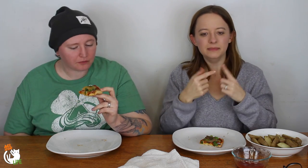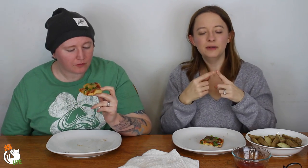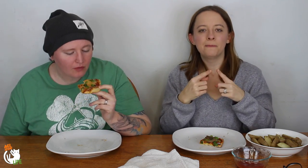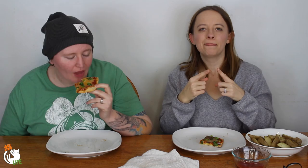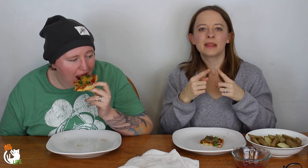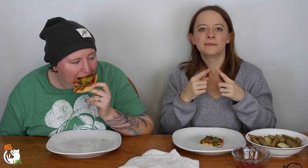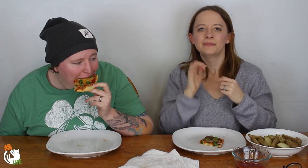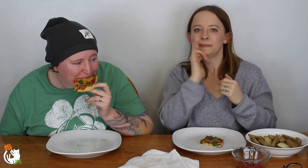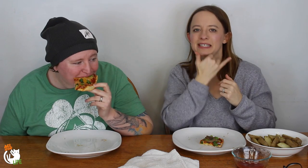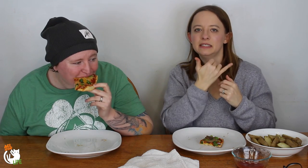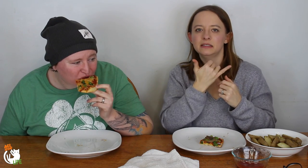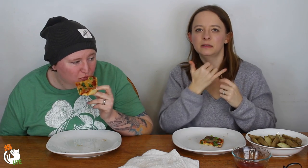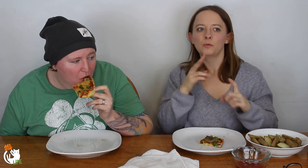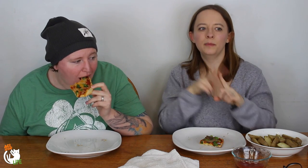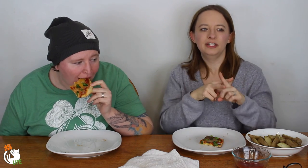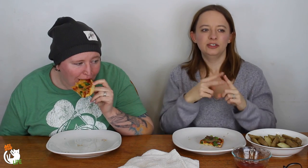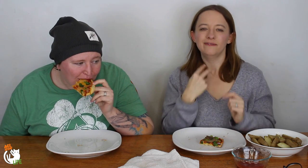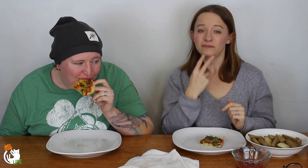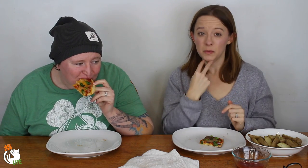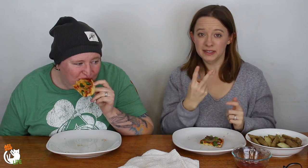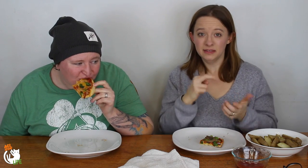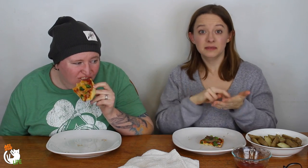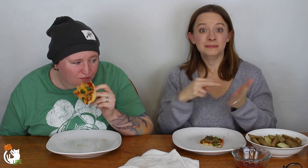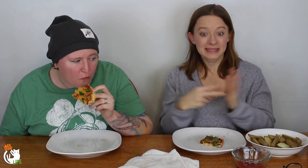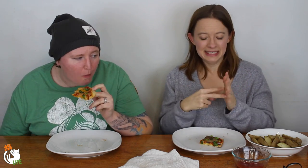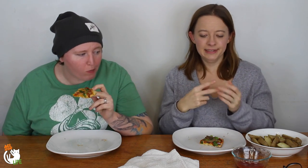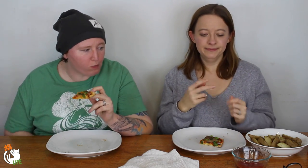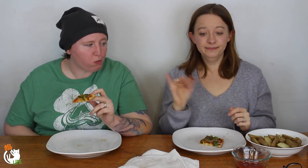But anyways, they were talking about what's called "misappropriation of voice".